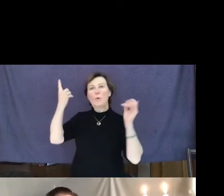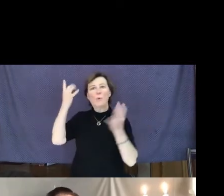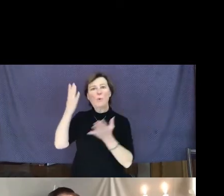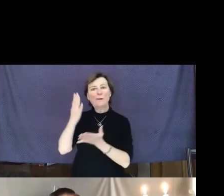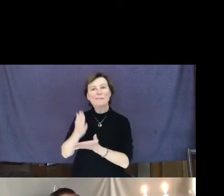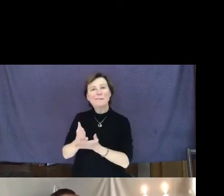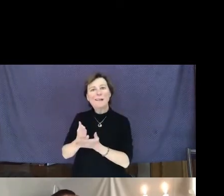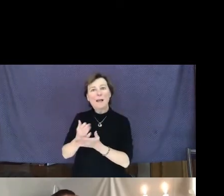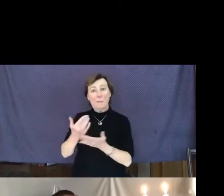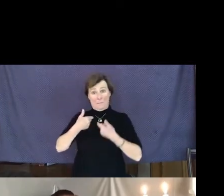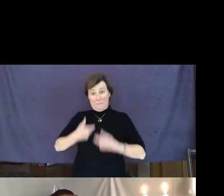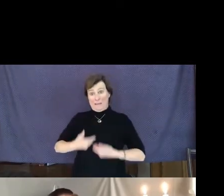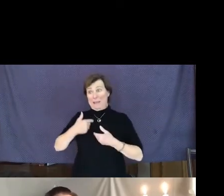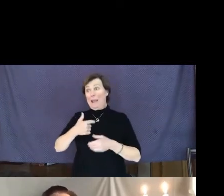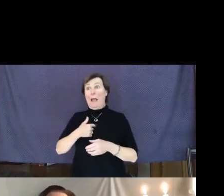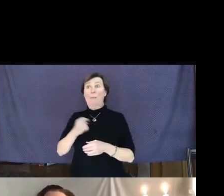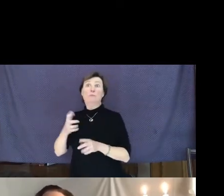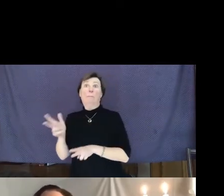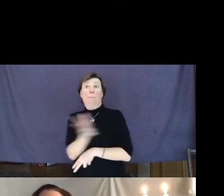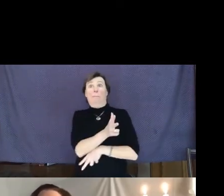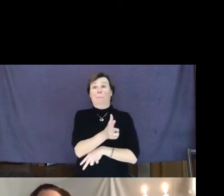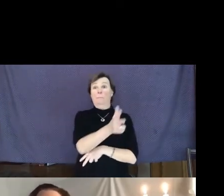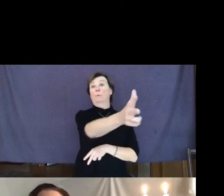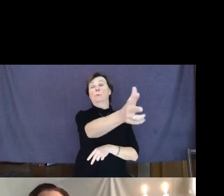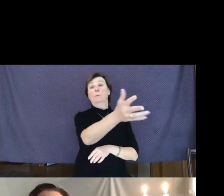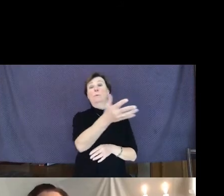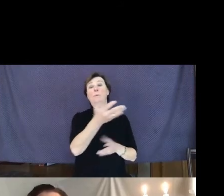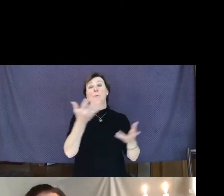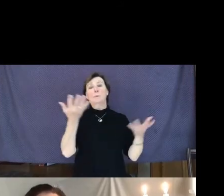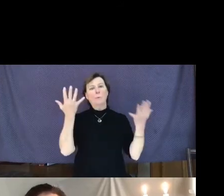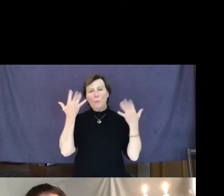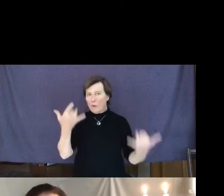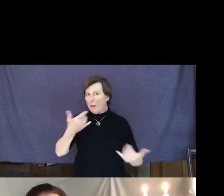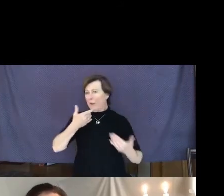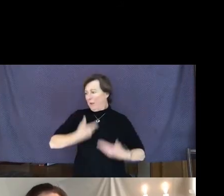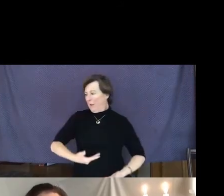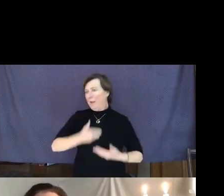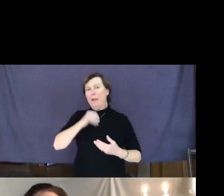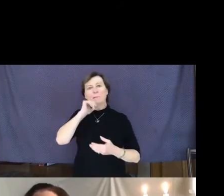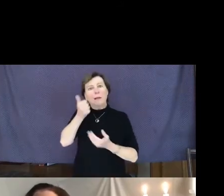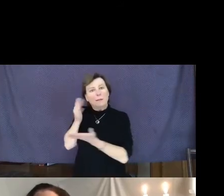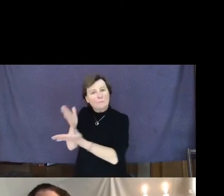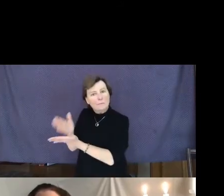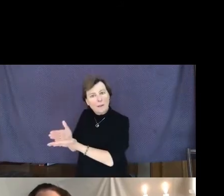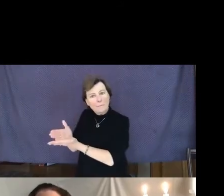getting out of the way. Why aren't I stopping?